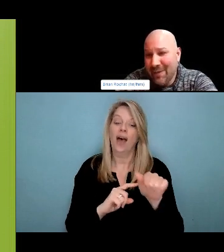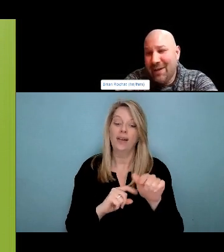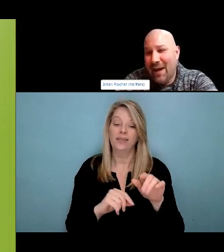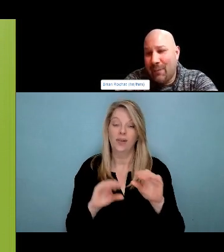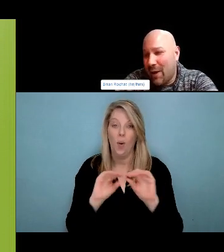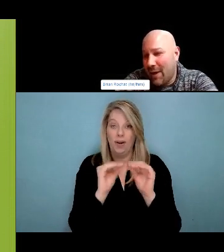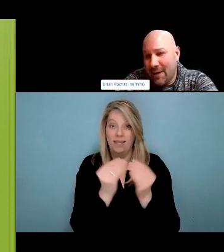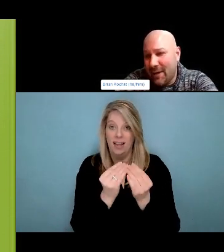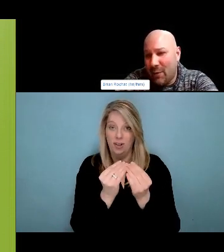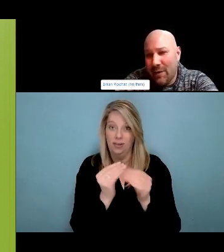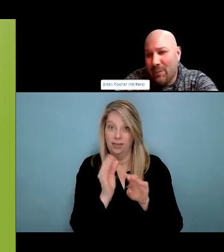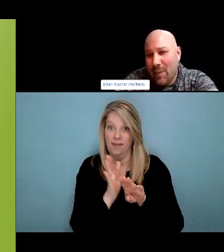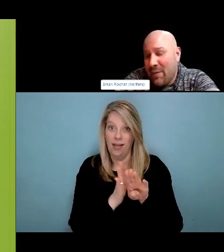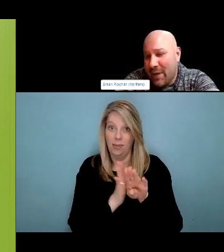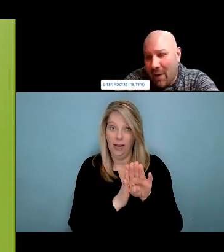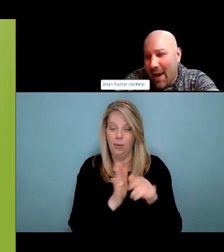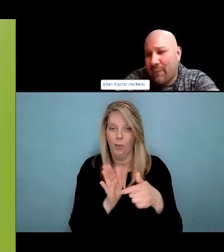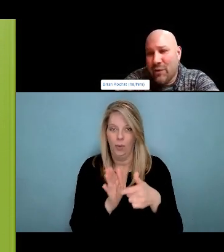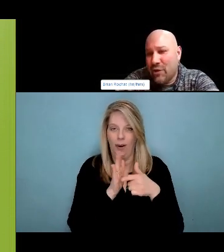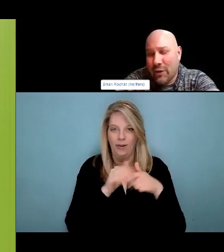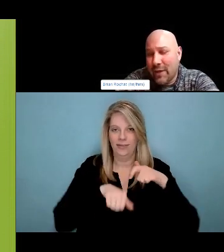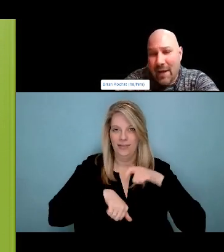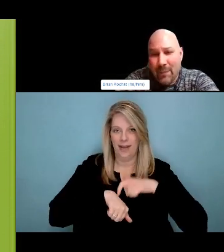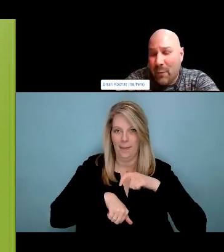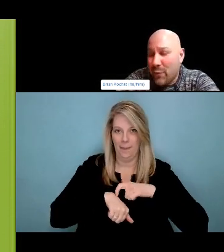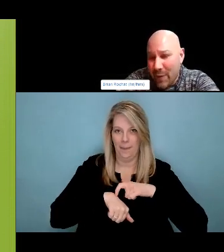work, which somebody had a question, already about Jessica's work, but thinking about Jessica's